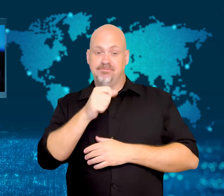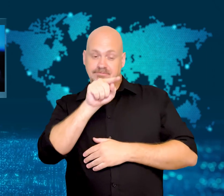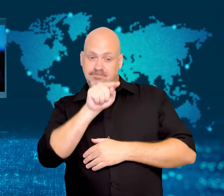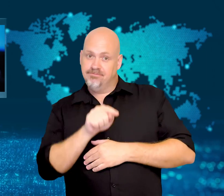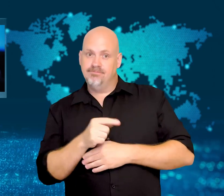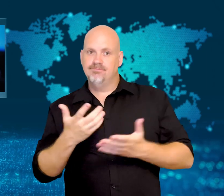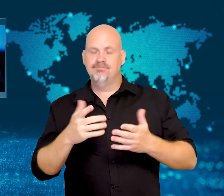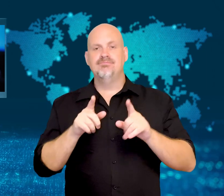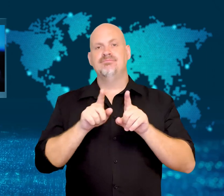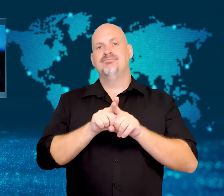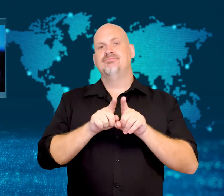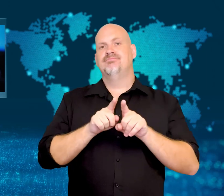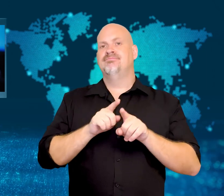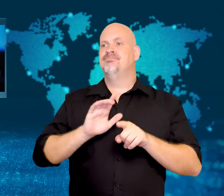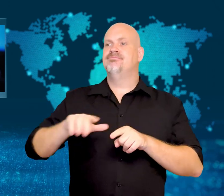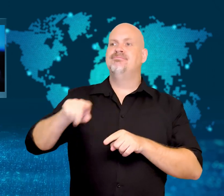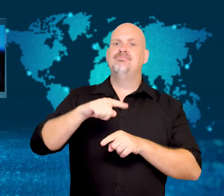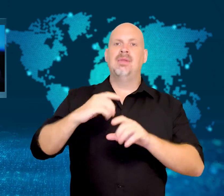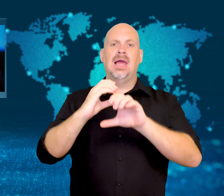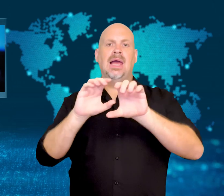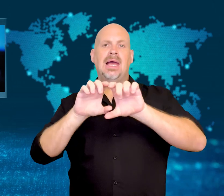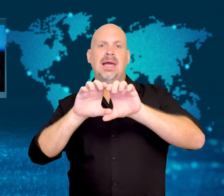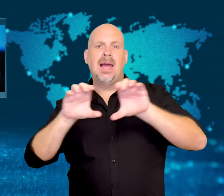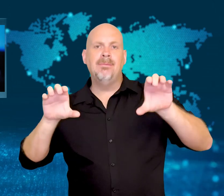and "like" postings.